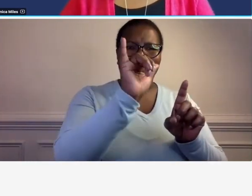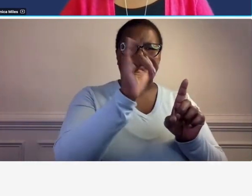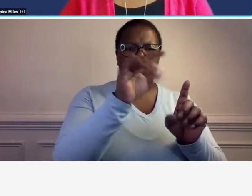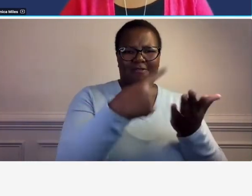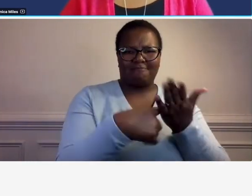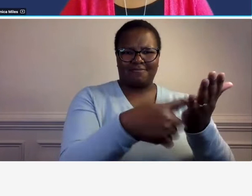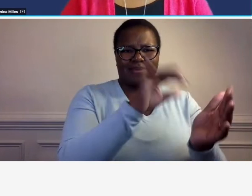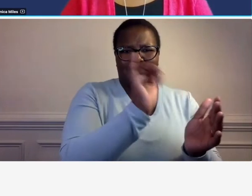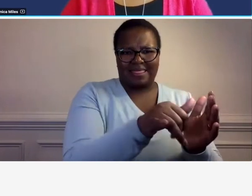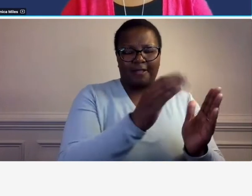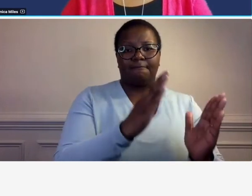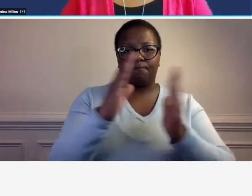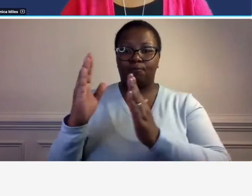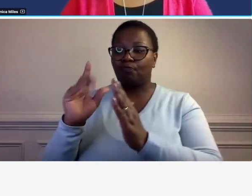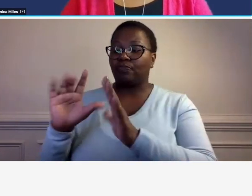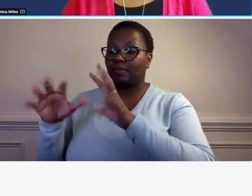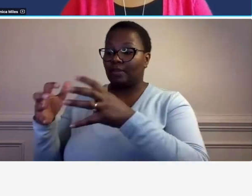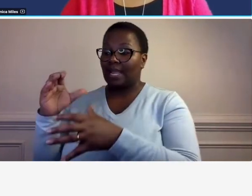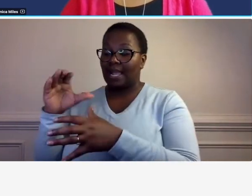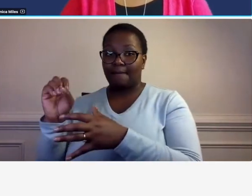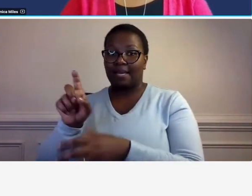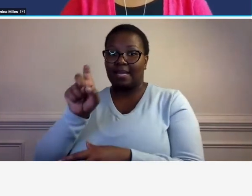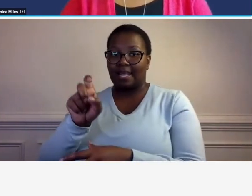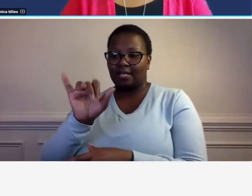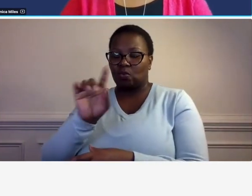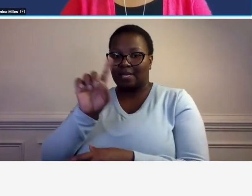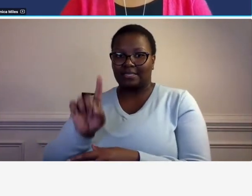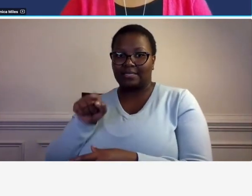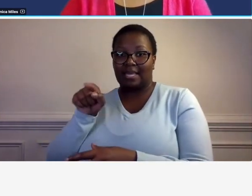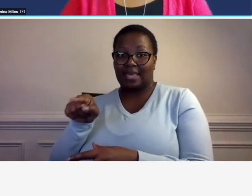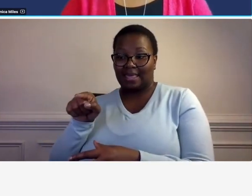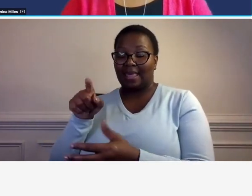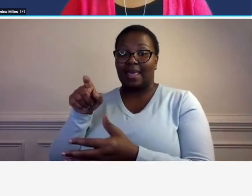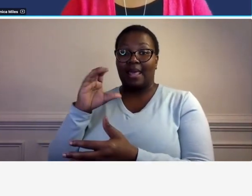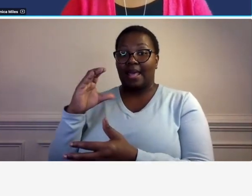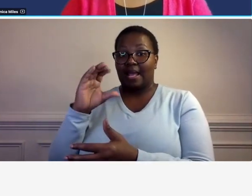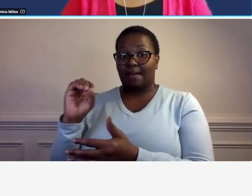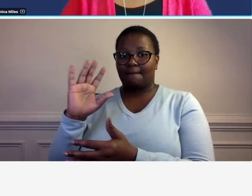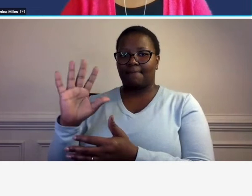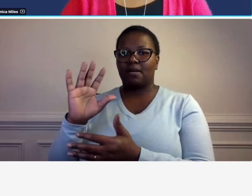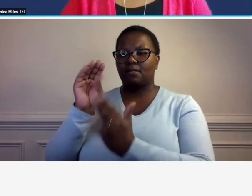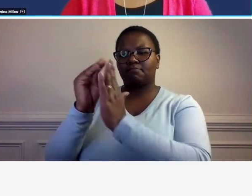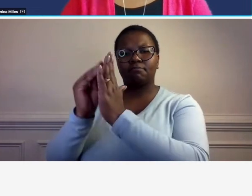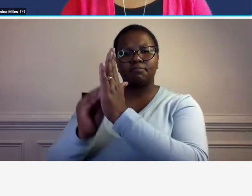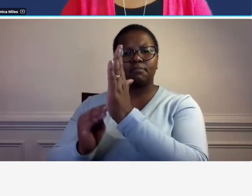xyz this company codes direct expenses to all projects regardless of contract payment type